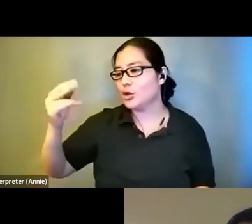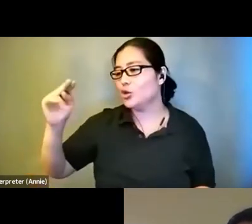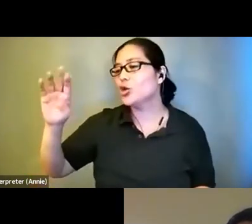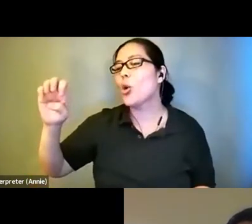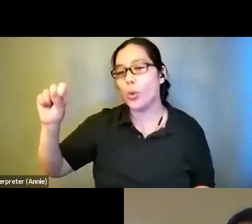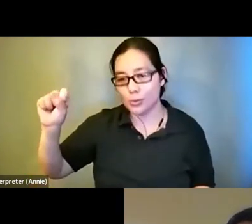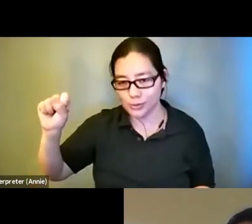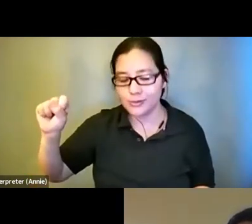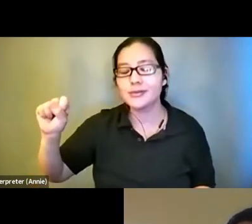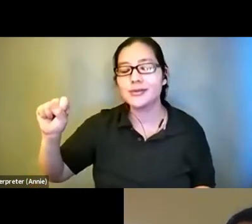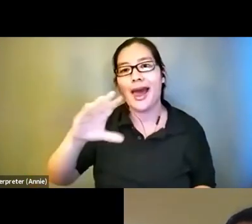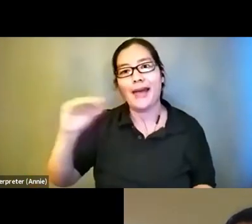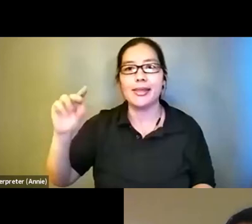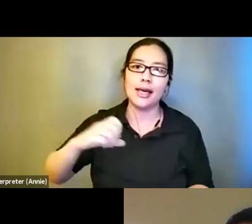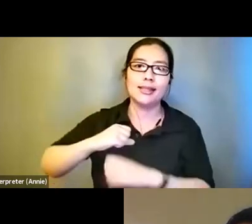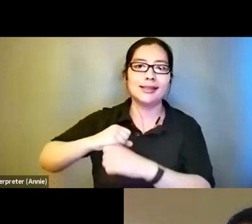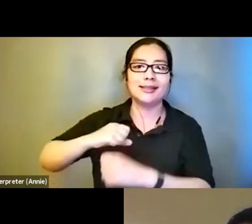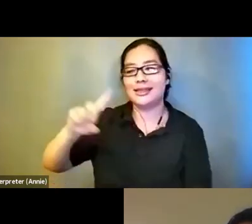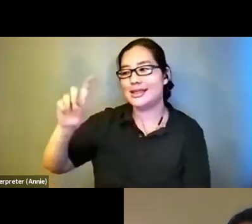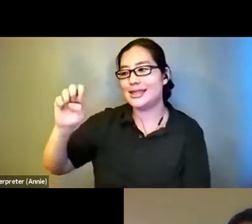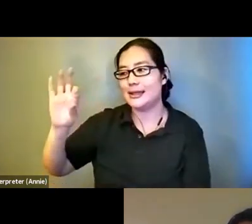and the defenders and all of those. That was